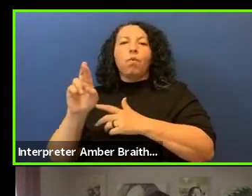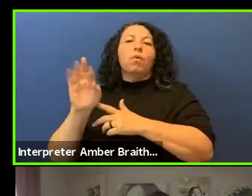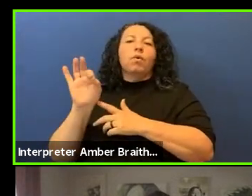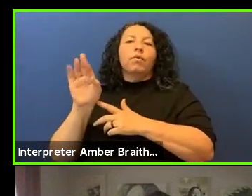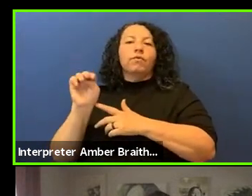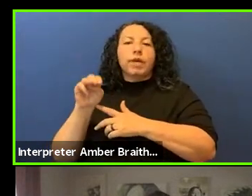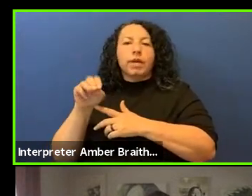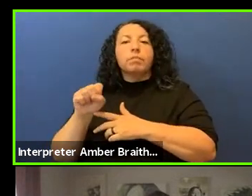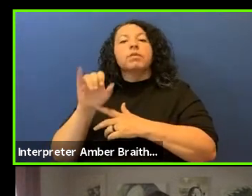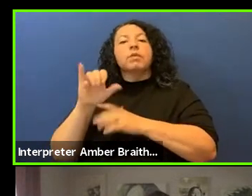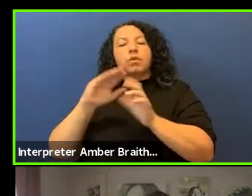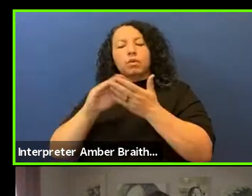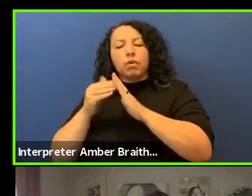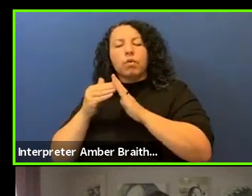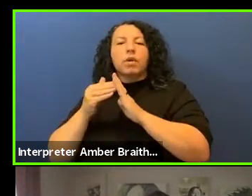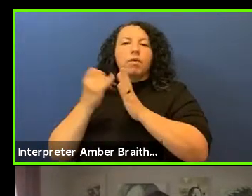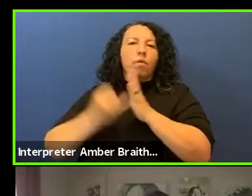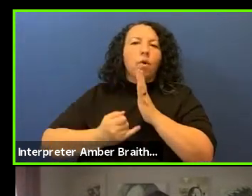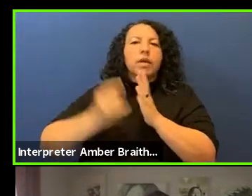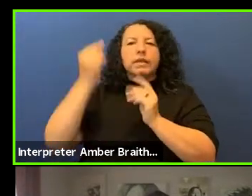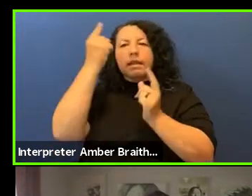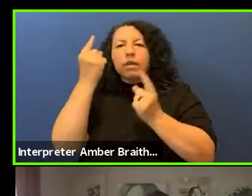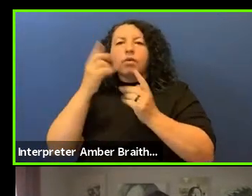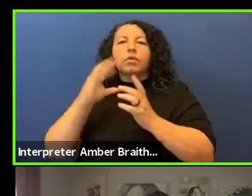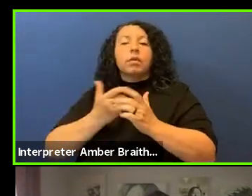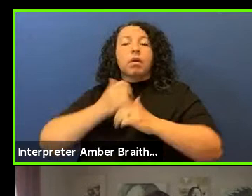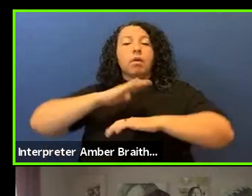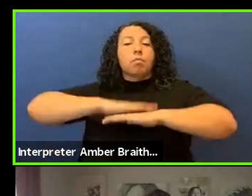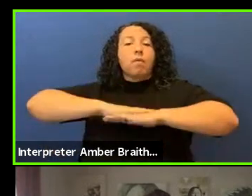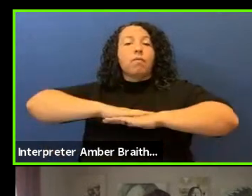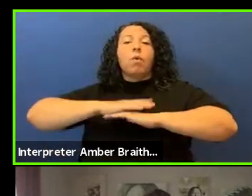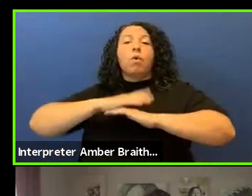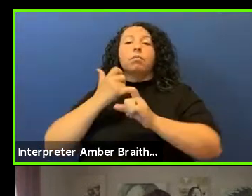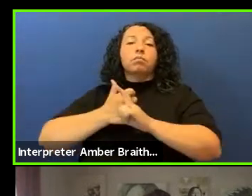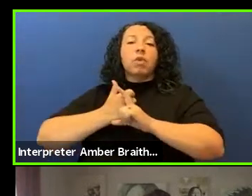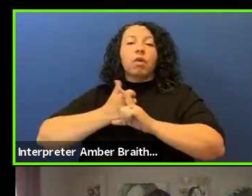and also a platform, that fosters creative and civic engagement, discourse,